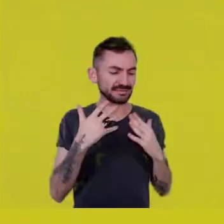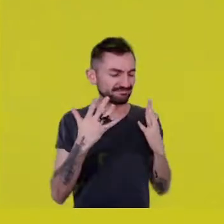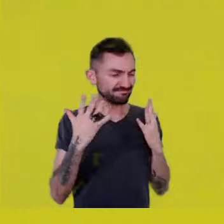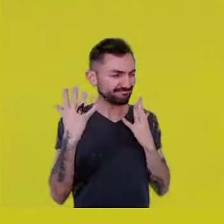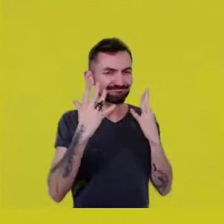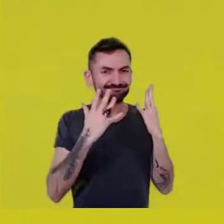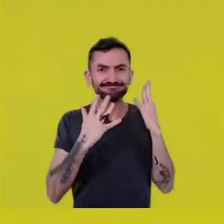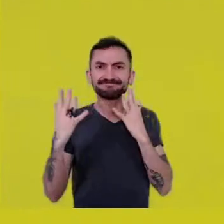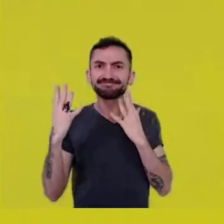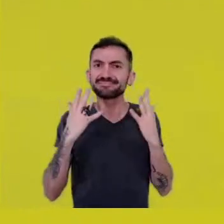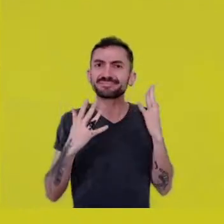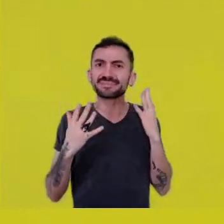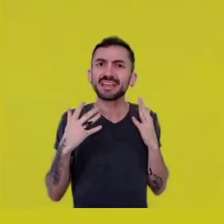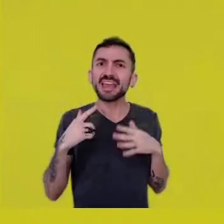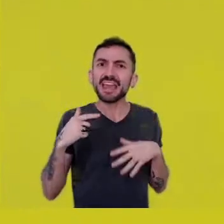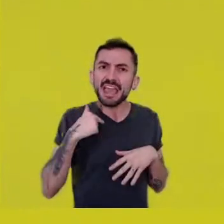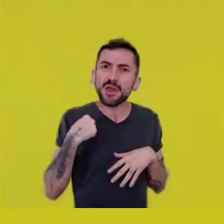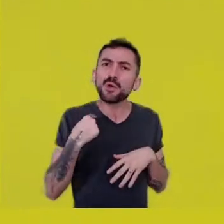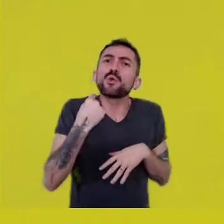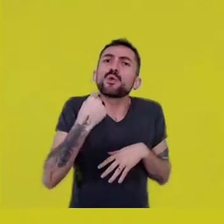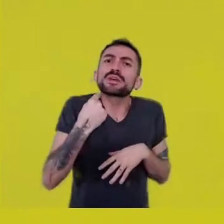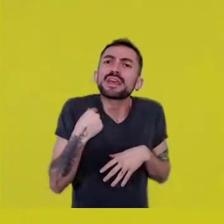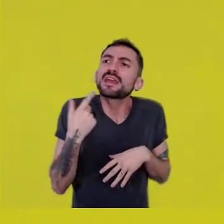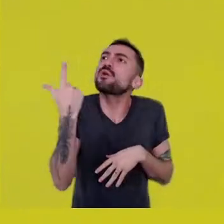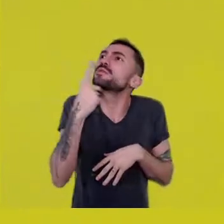I didn’t do anything to deserve it. That’s a load of crap.